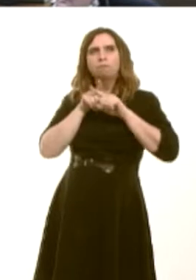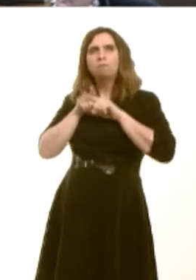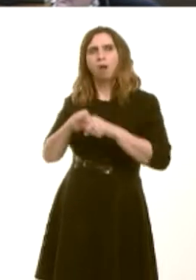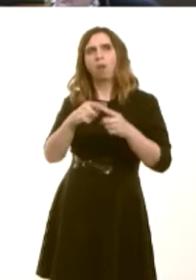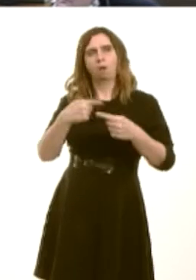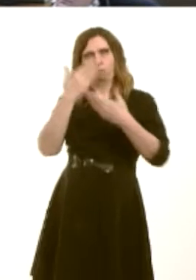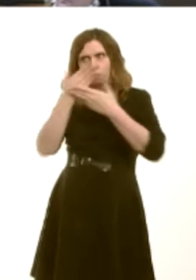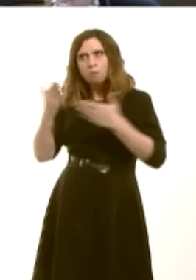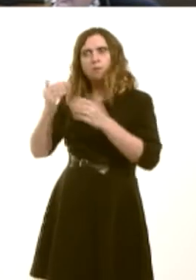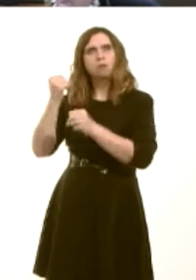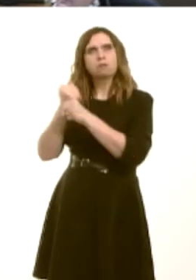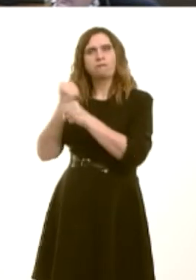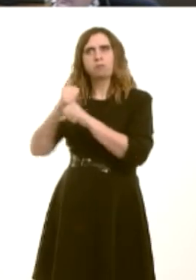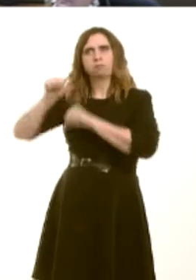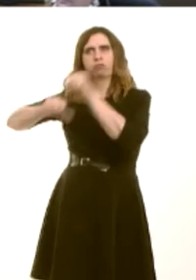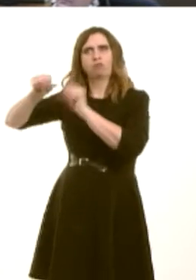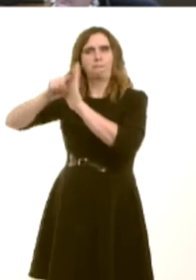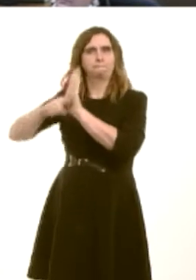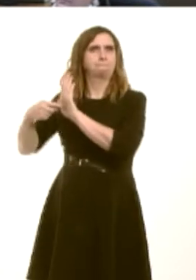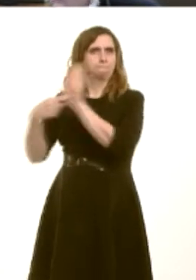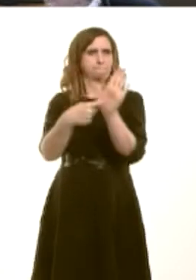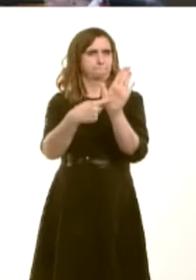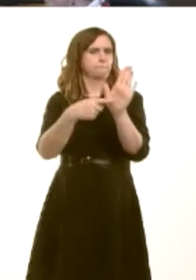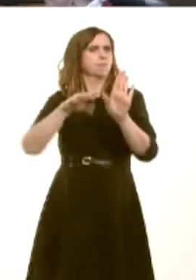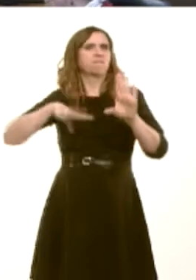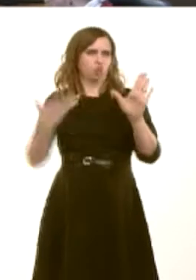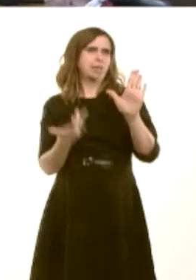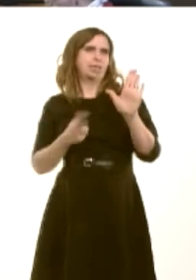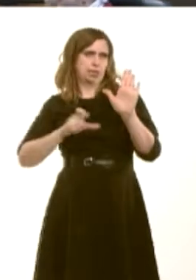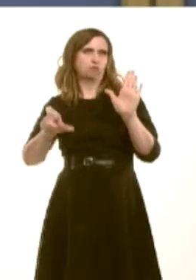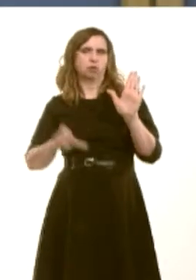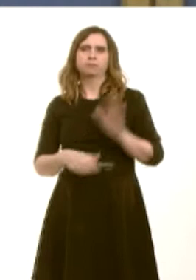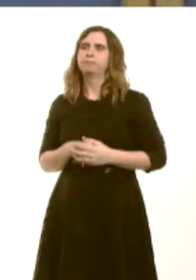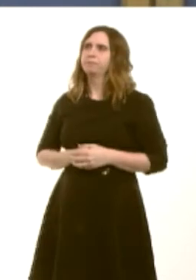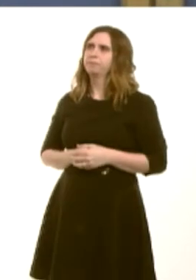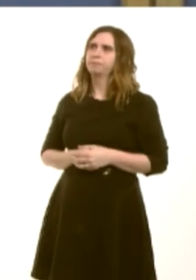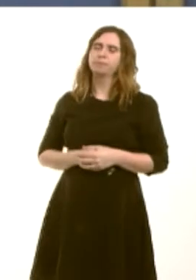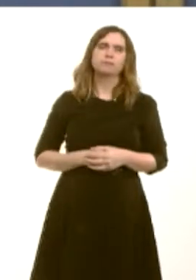William Graham: I'm most grateful to the First Minister for his statement just now, and I'm